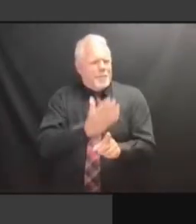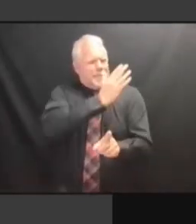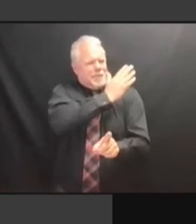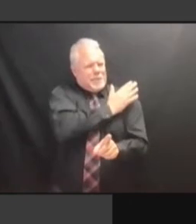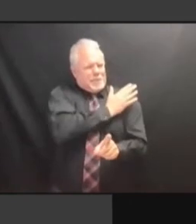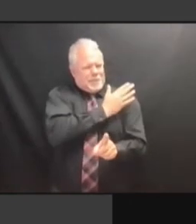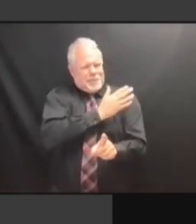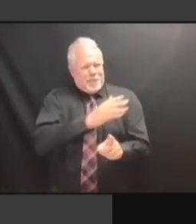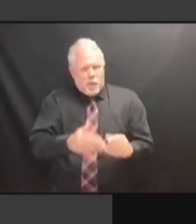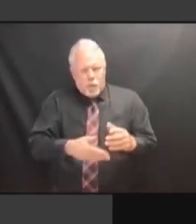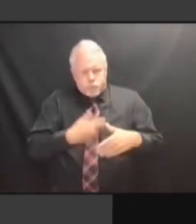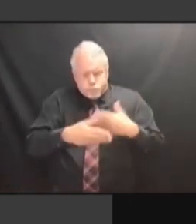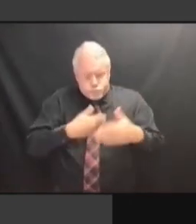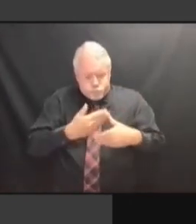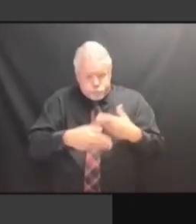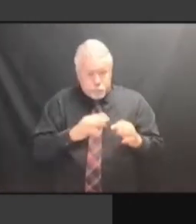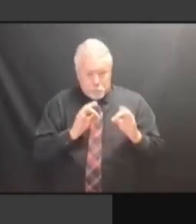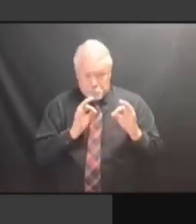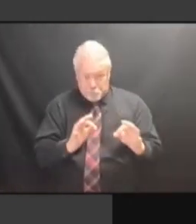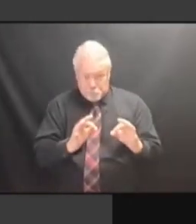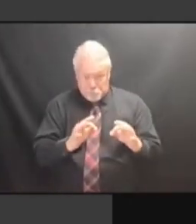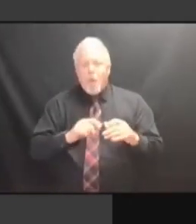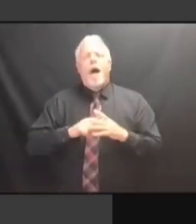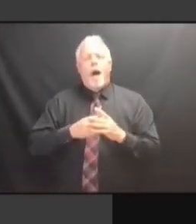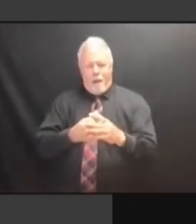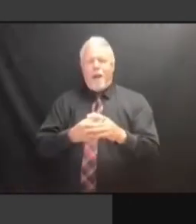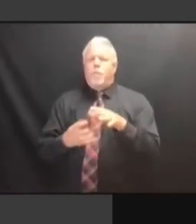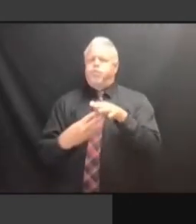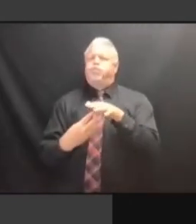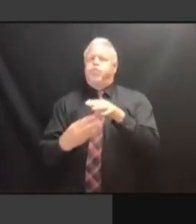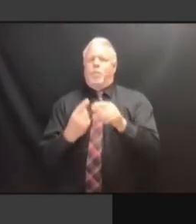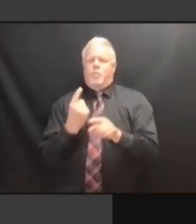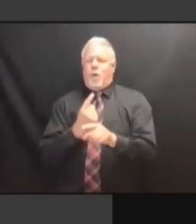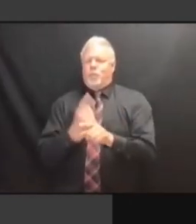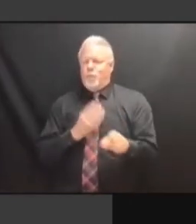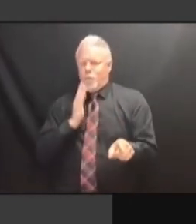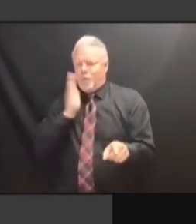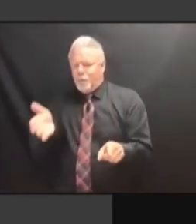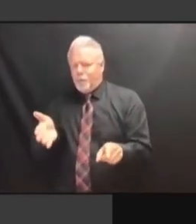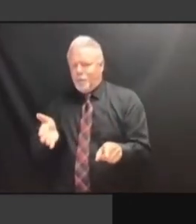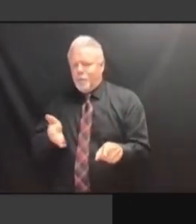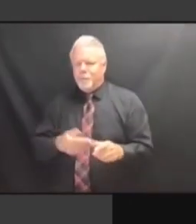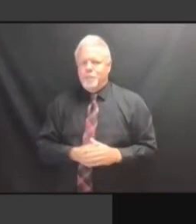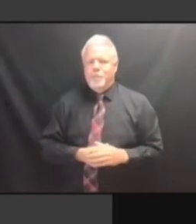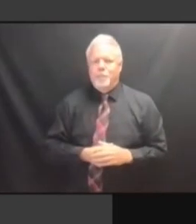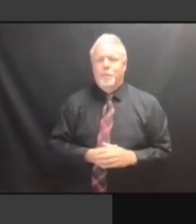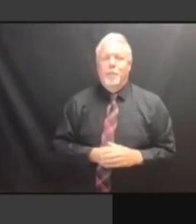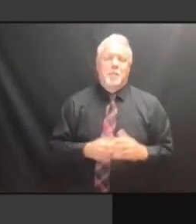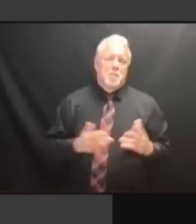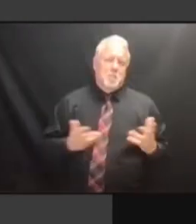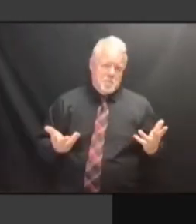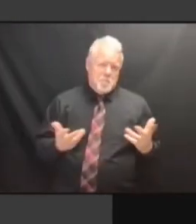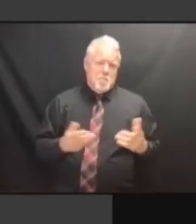AND SO THE RESULT IS A LARGE NUMBER OF AND SO THE RESULT IS A LARGE NUMBER OF OVERVOTES AND SO THE RESULT IS A LARGE NUMBER OF OVERVOTES -- AND SO THE RESULT IS A LARGE NUMBER OF OVERVOTES -- I AND SO THE RESULT IS A LARGE NUMBER OF OVERVOTES -- I MEAN, NUMBER OF OVERVOTES -- I MEAN, NUMBER OF OVERVOTES -- I MEAN, UNDERVOTES. UNDERVOTES. UNDERVOTES. AND UNDERVOTES. AND THAT UNDERVOTES. AND THAT CAUSED UNDERVOTES. AND THAT CAUSED NEW UNDERVOTES. AND THAT CAUSED NEW YORK UNDERVOTES. AND THAT CAUSED NEW YORK CITY AND THAT CAUSED NEW YORK CITY